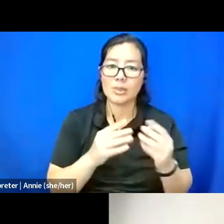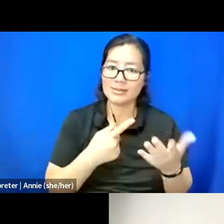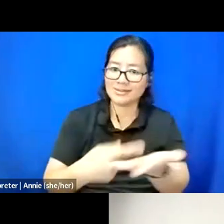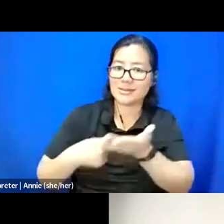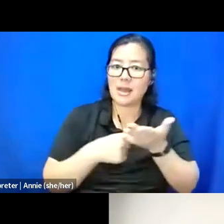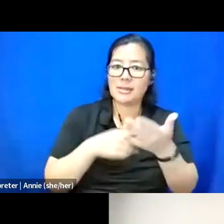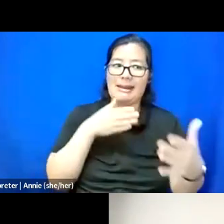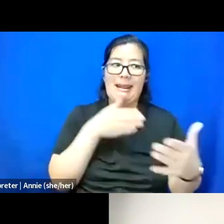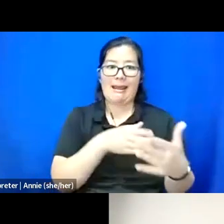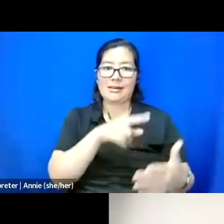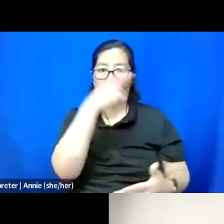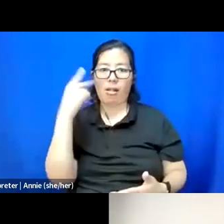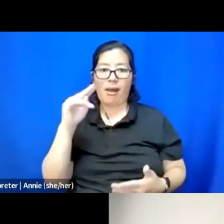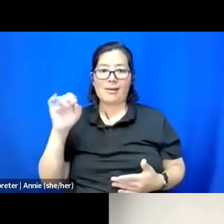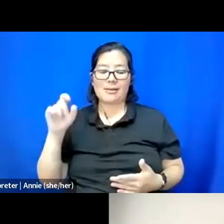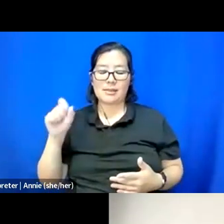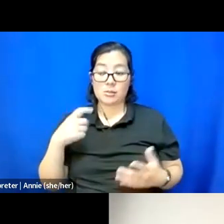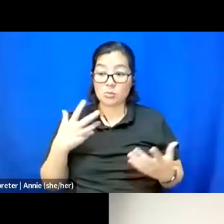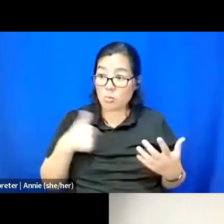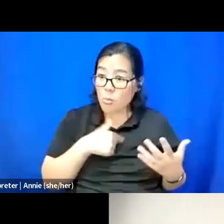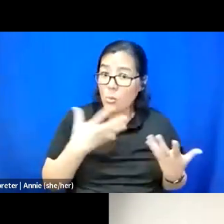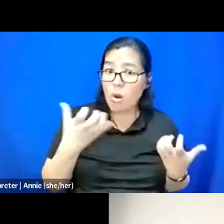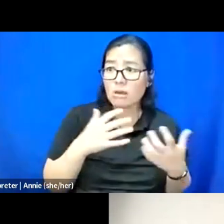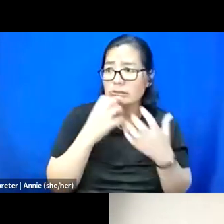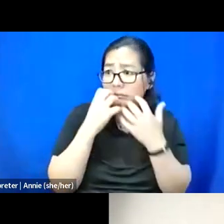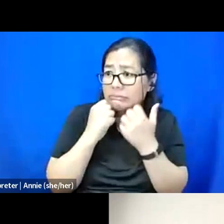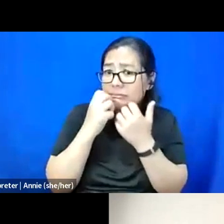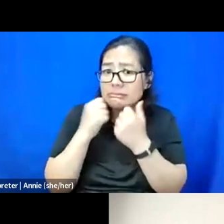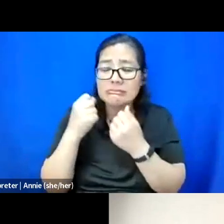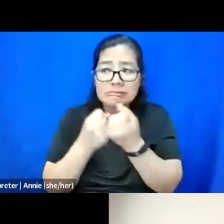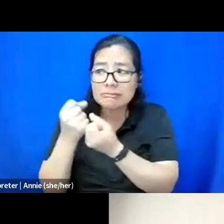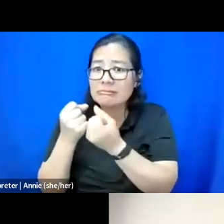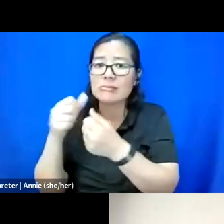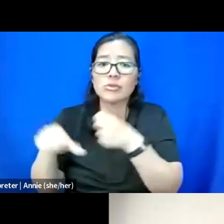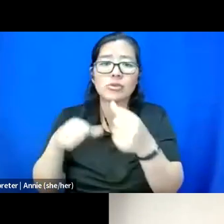to be, like, caring for each other and trying to be proactive about making sure